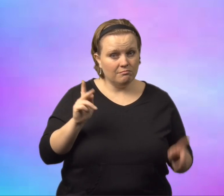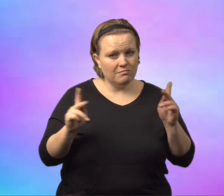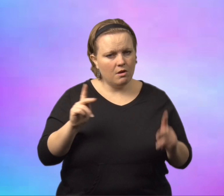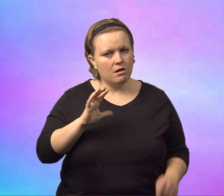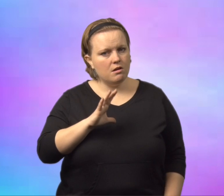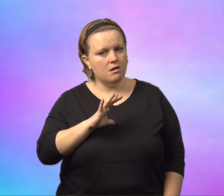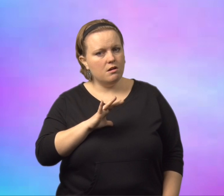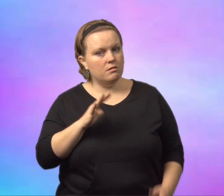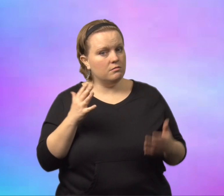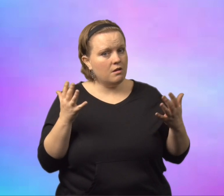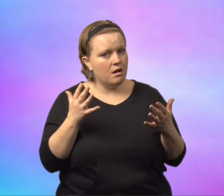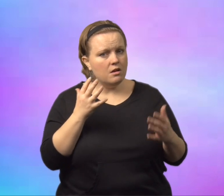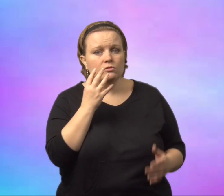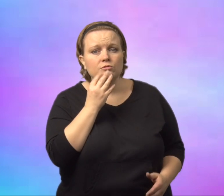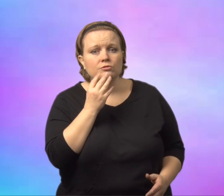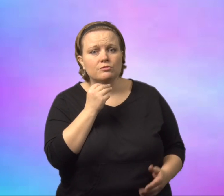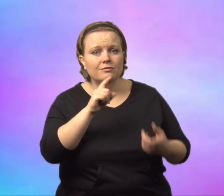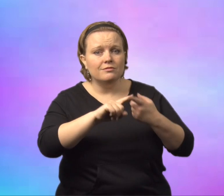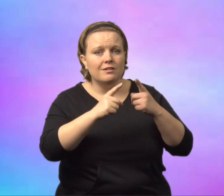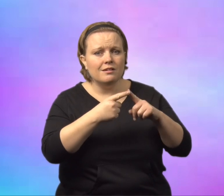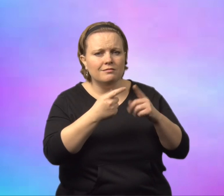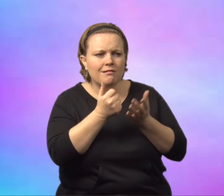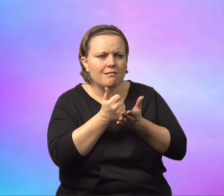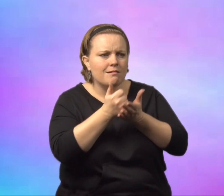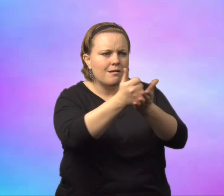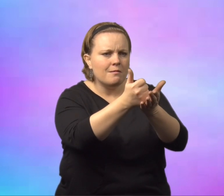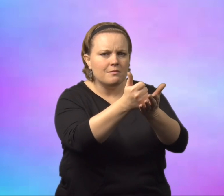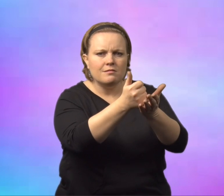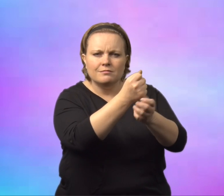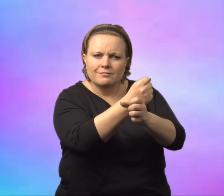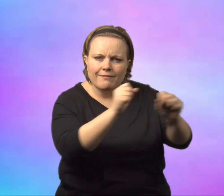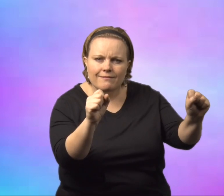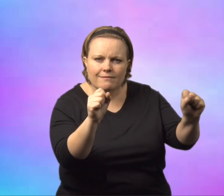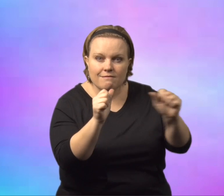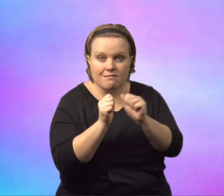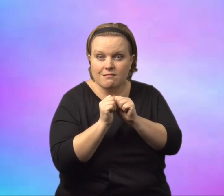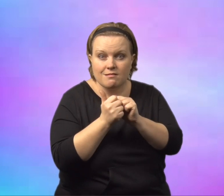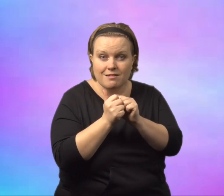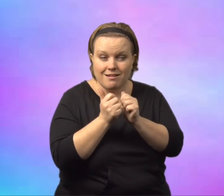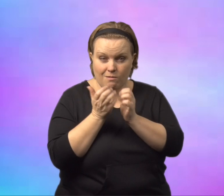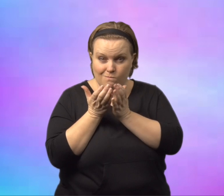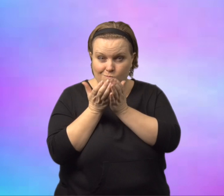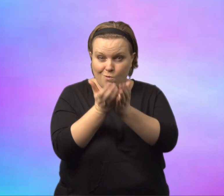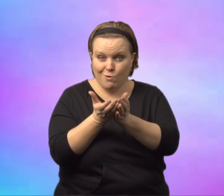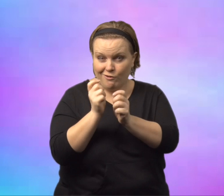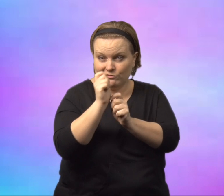In Denmark, the people really cared for their Jewish friends and they helped to save them.